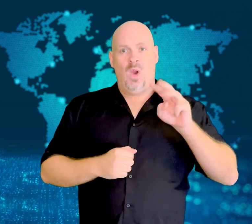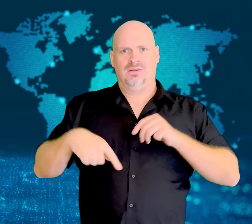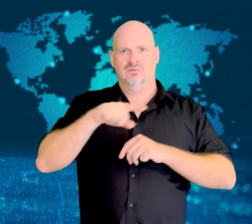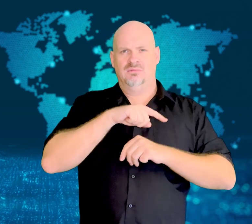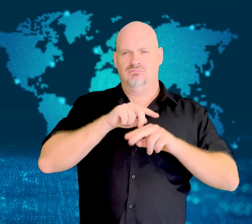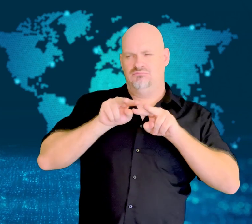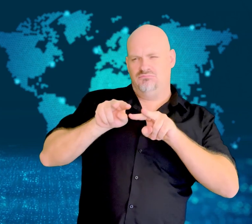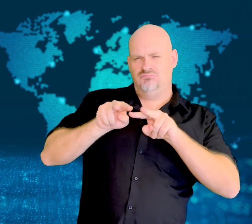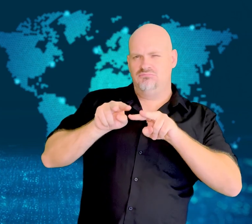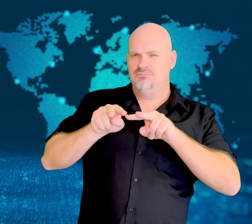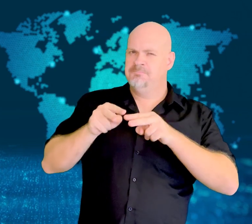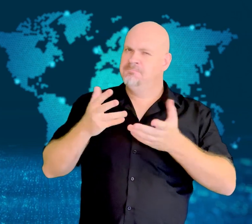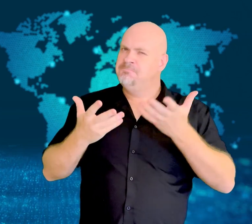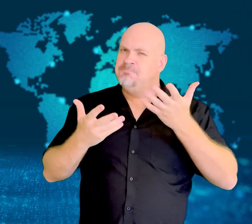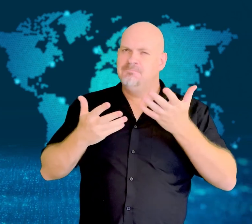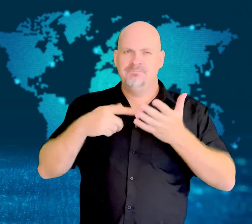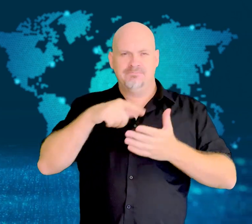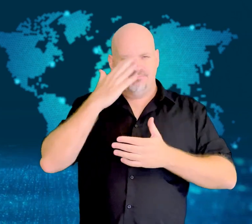going to do that.